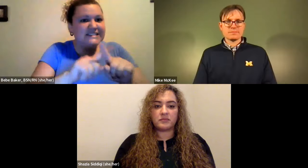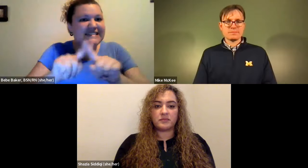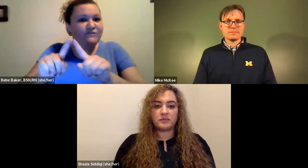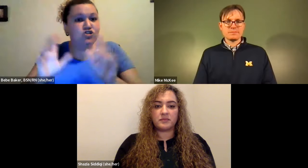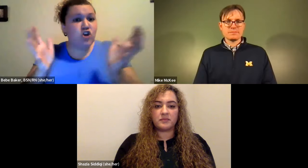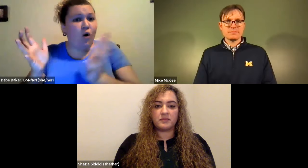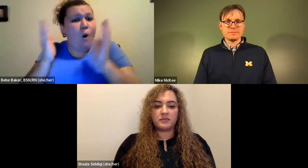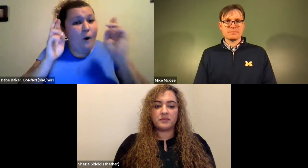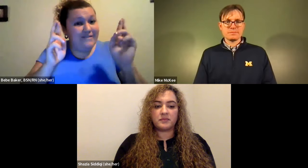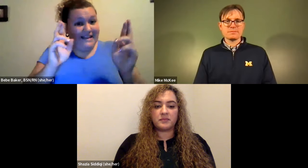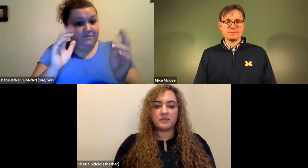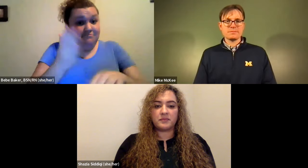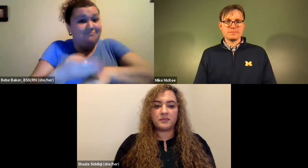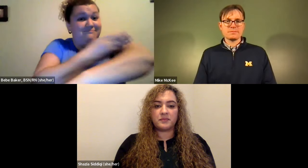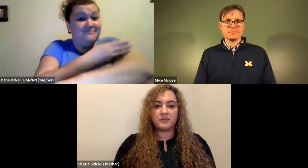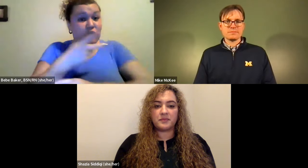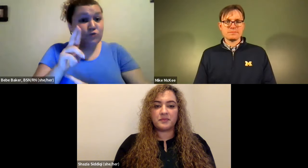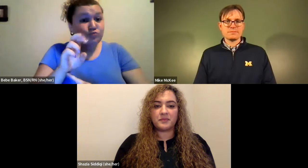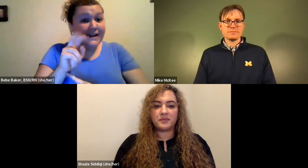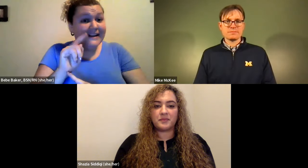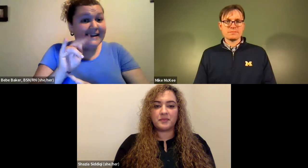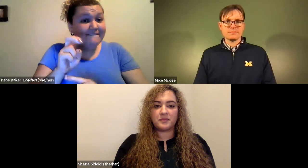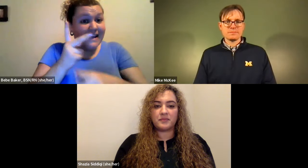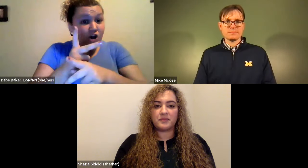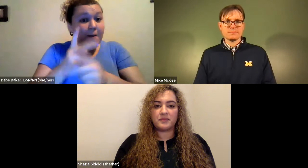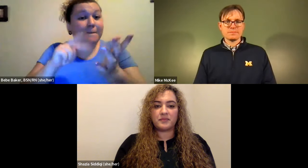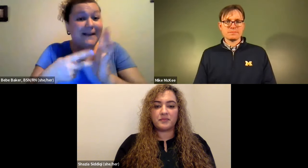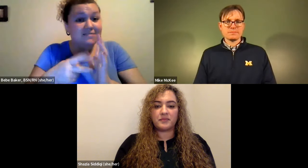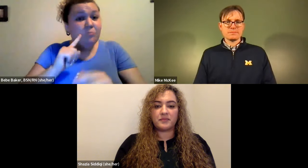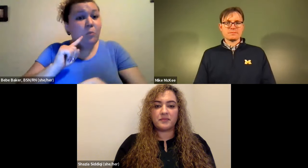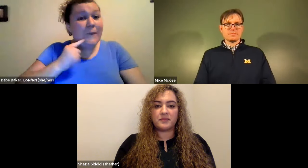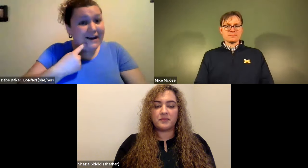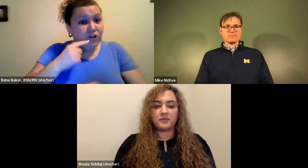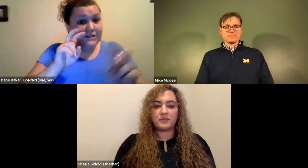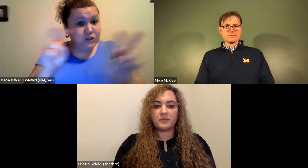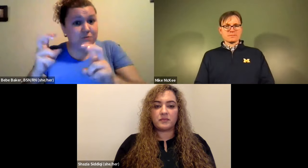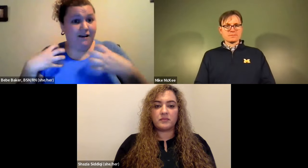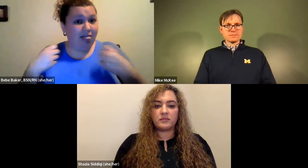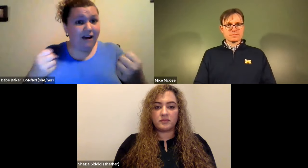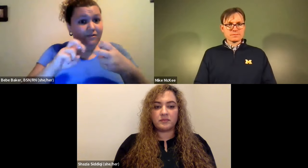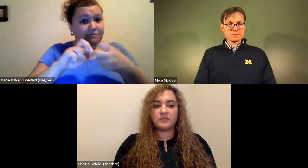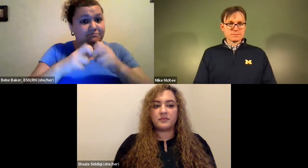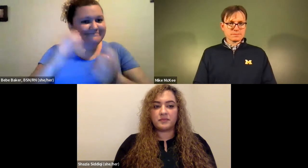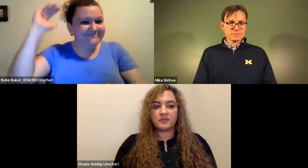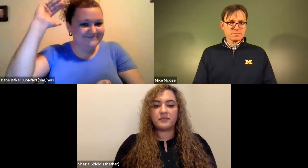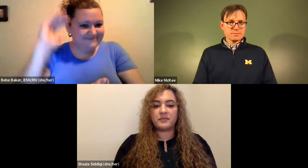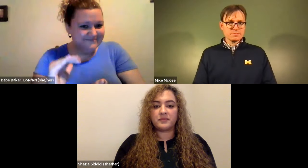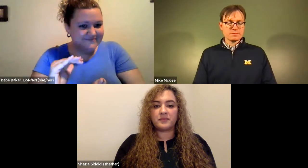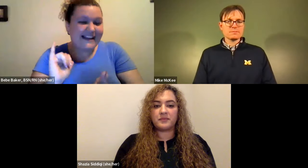Cristine Saunders: fall behind and preventative care so we're doing these different talks in order to increase people's awareness of preventative care.